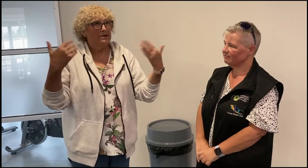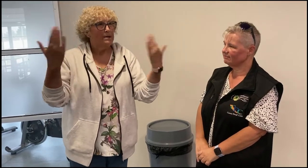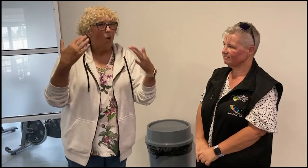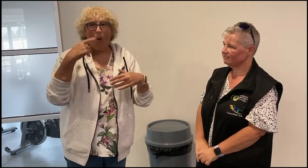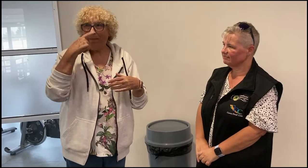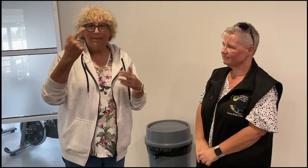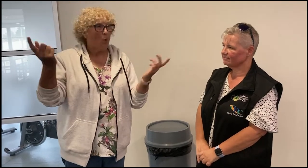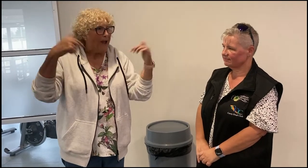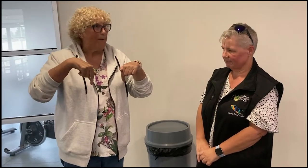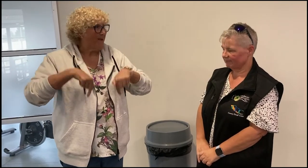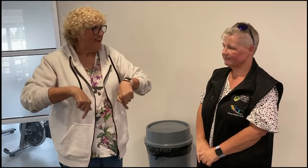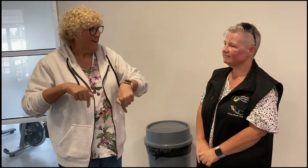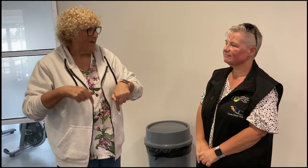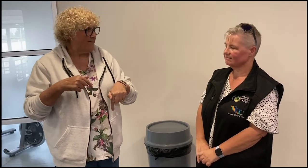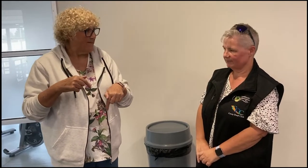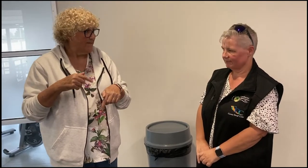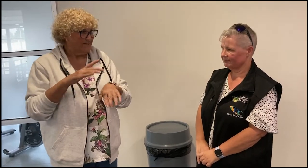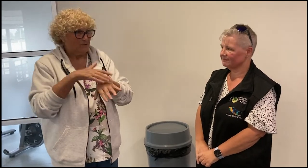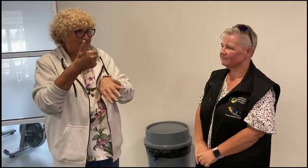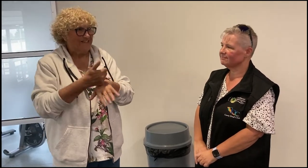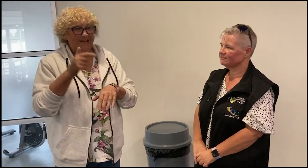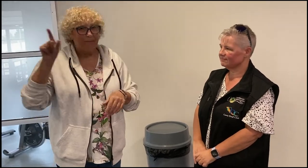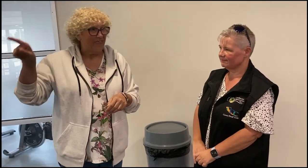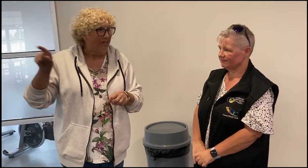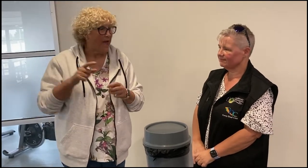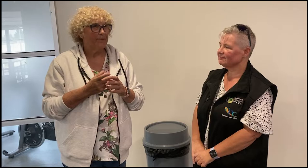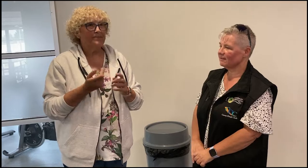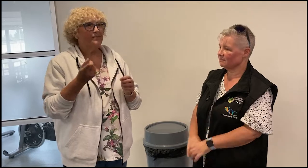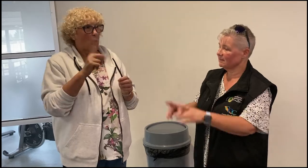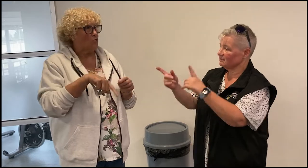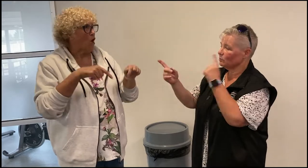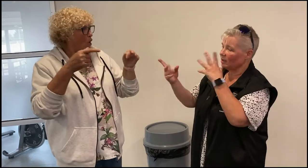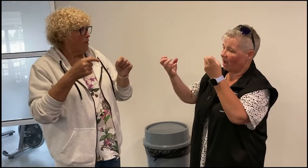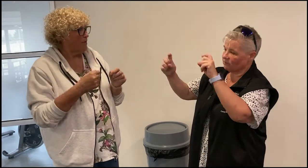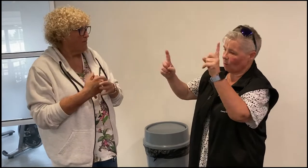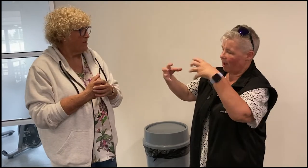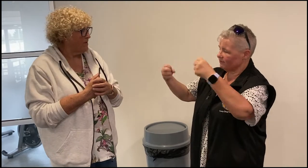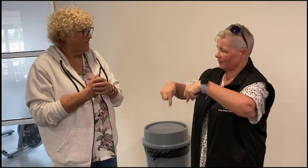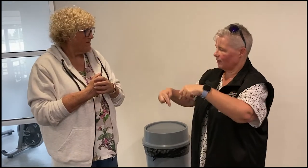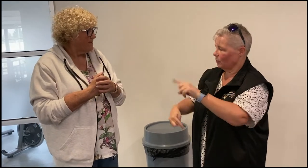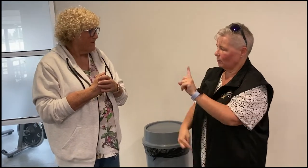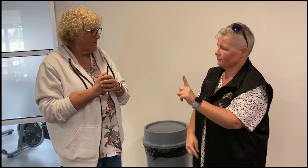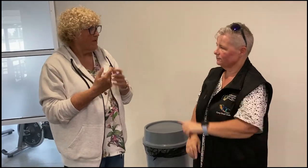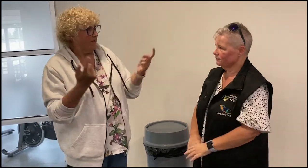will encourage people to come here and start using these facilities. What does the Sports centre have?